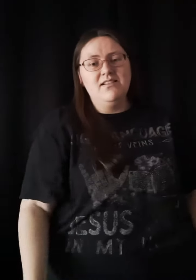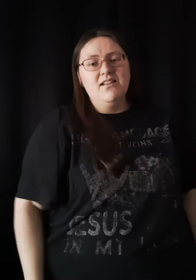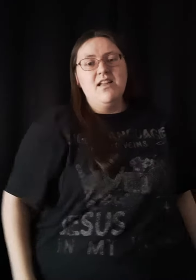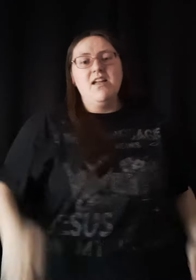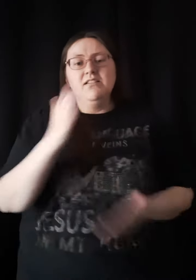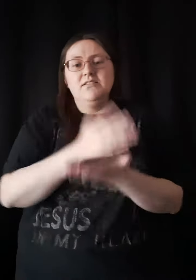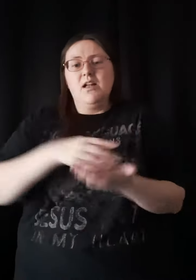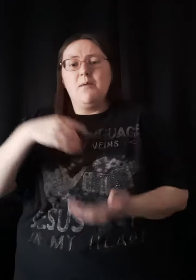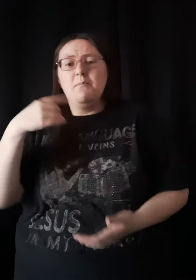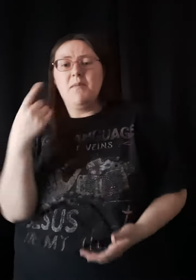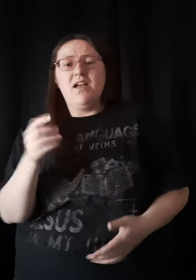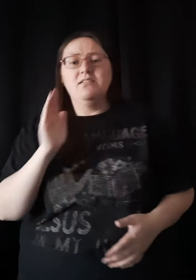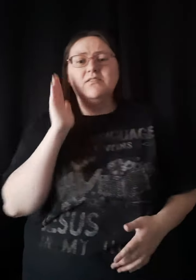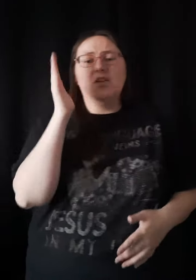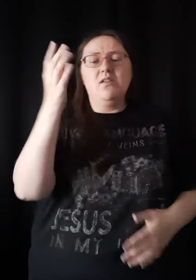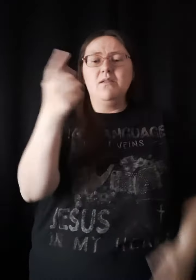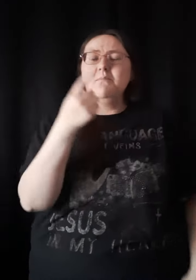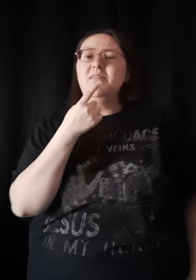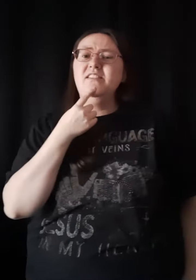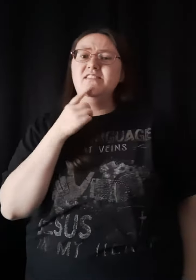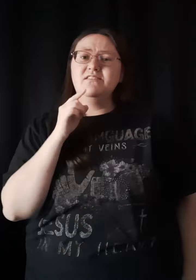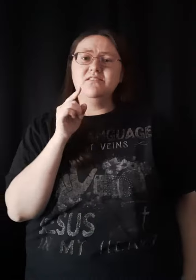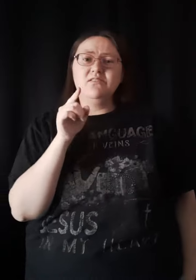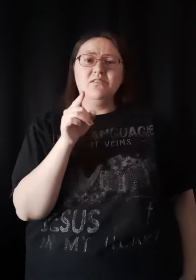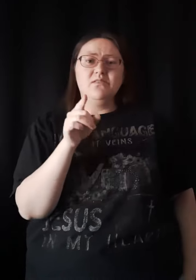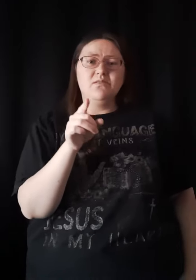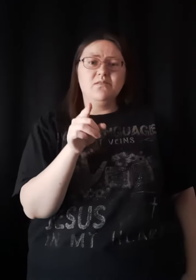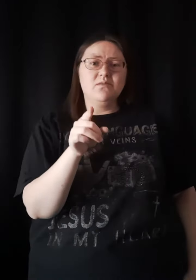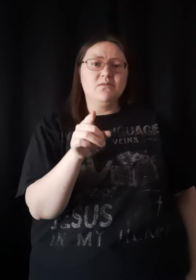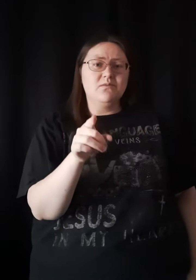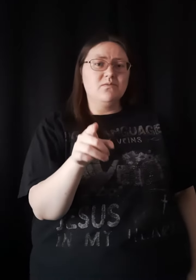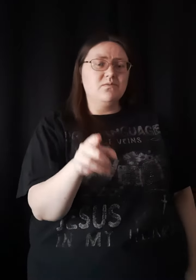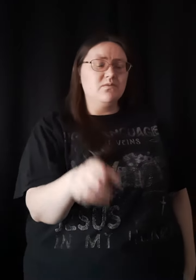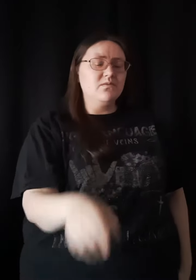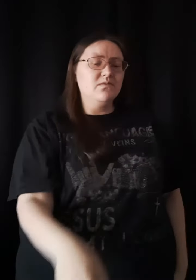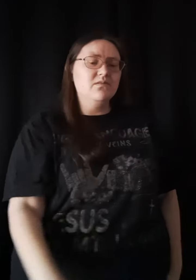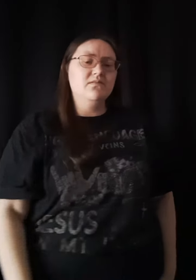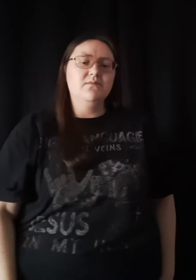Somebody is gonna miss you